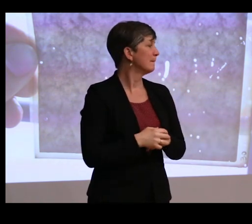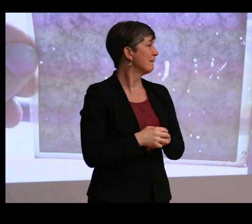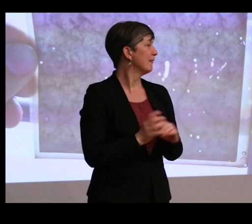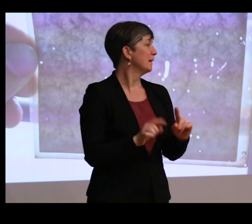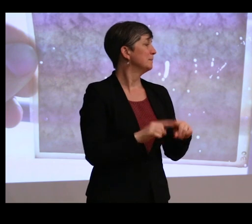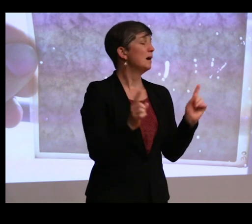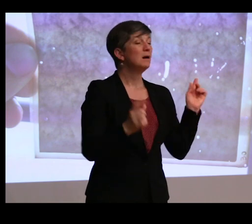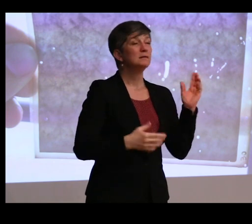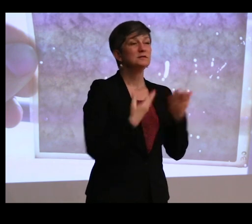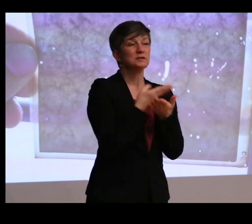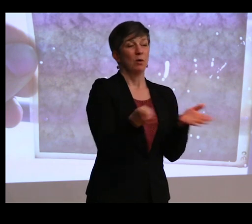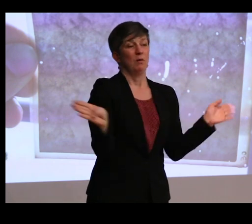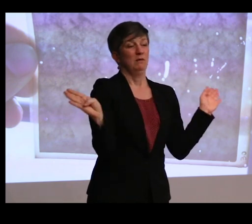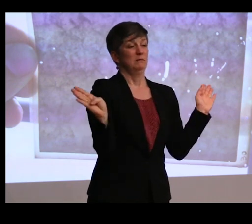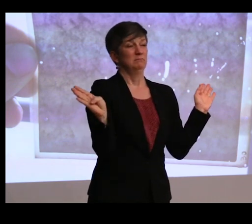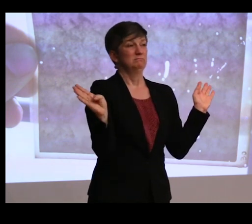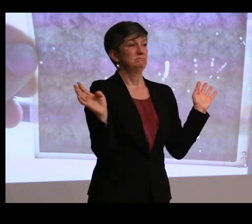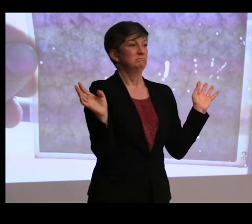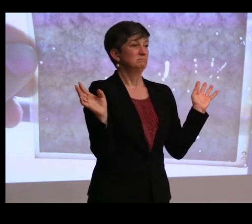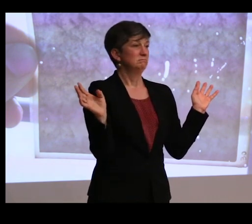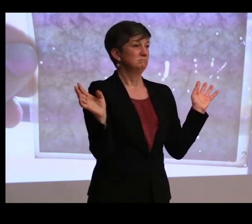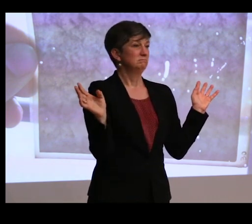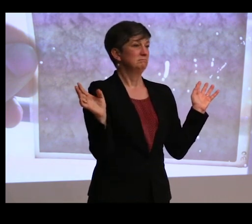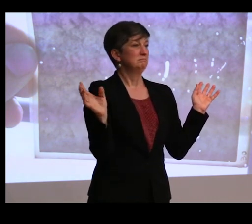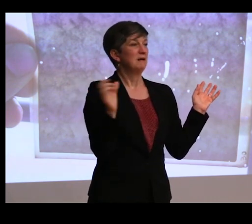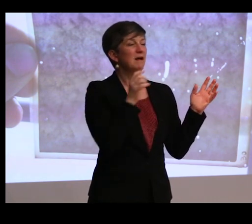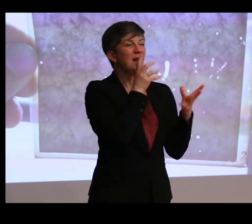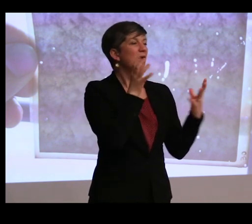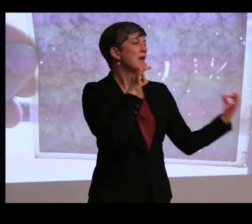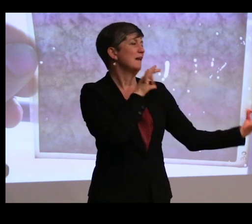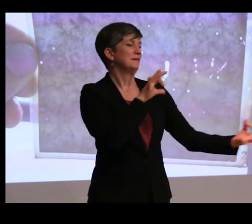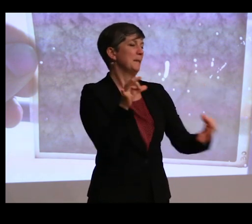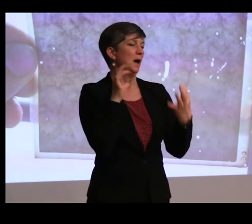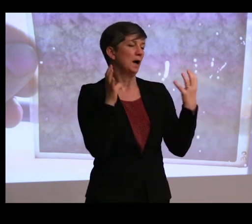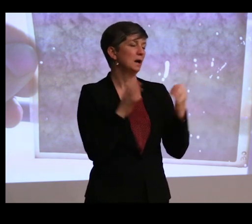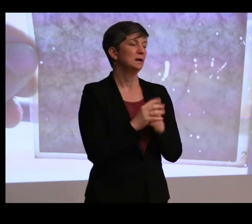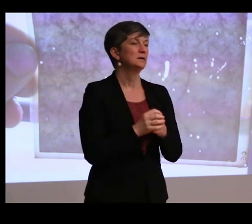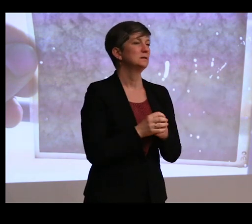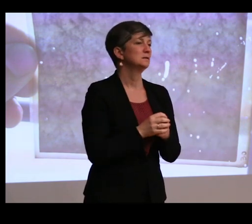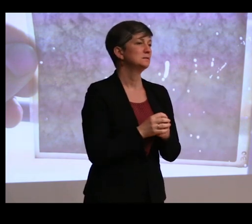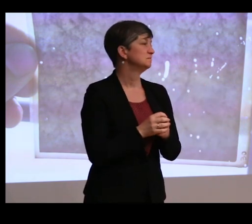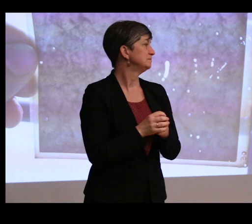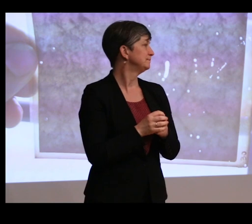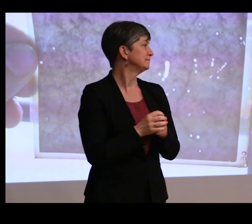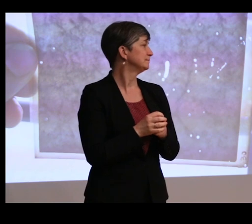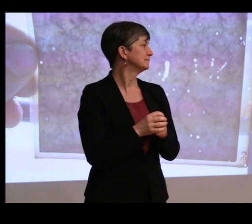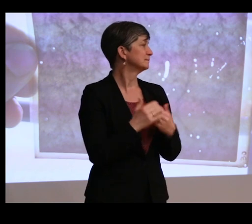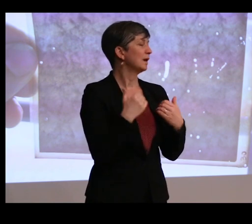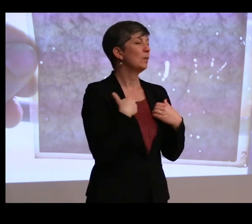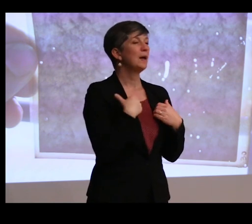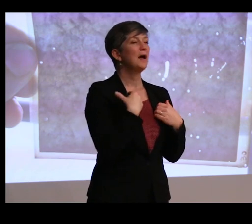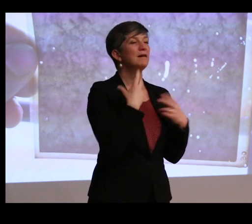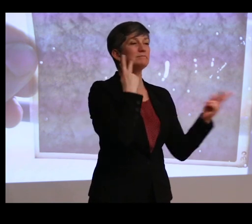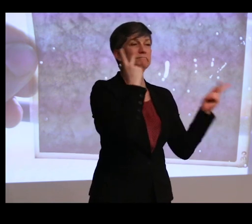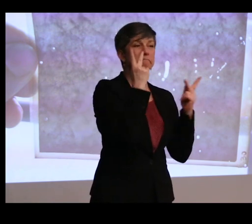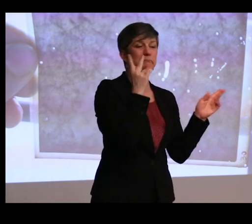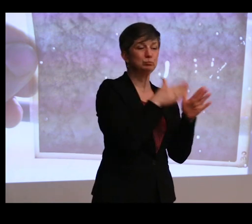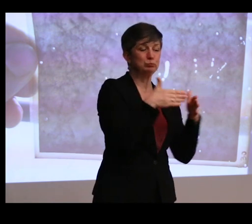But for the most part, there's very little feedback. We have guest books, for example, that list